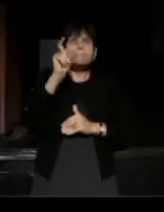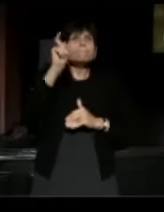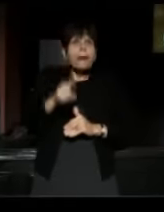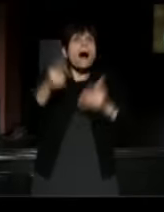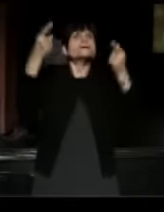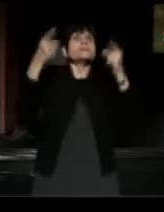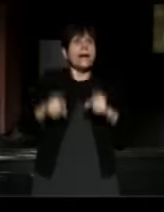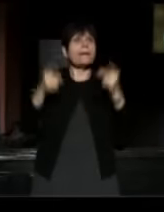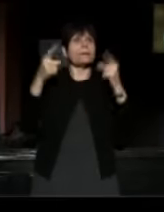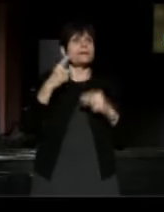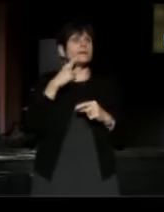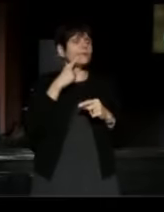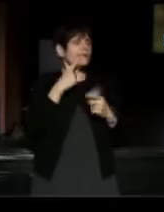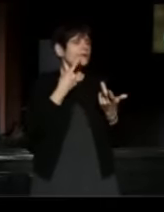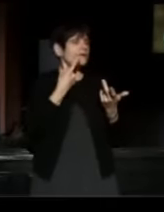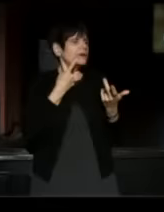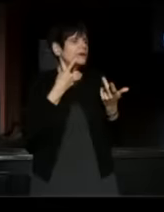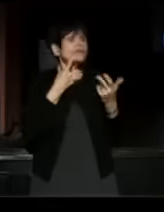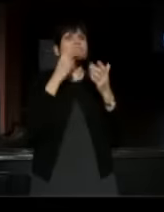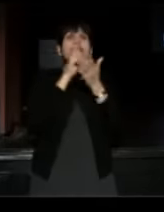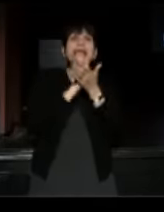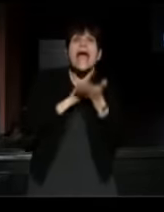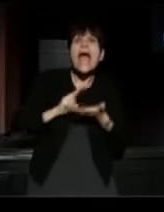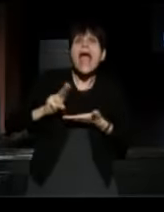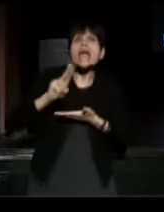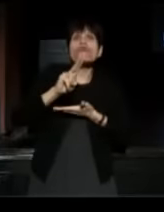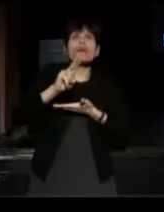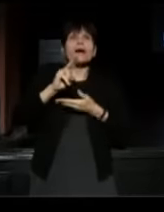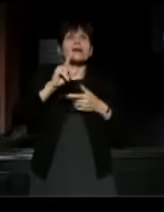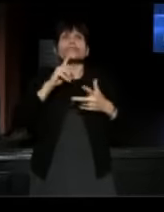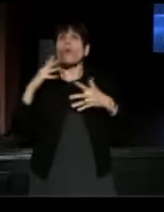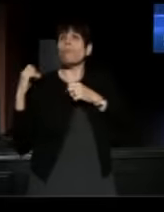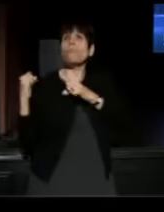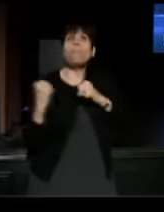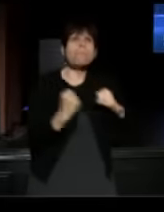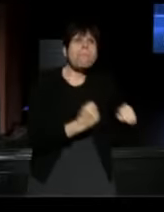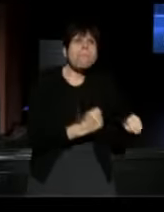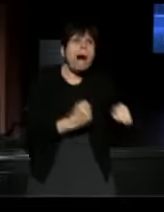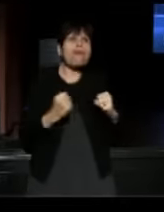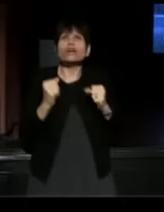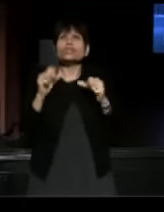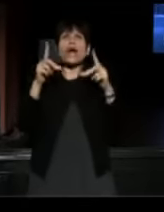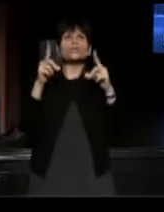It's so important, it's so sacred, it is so powerful, it can do so many things.